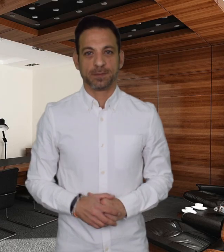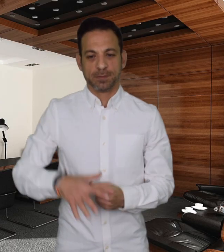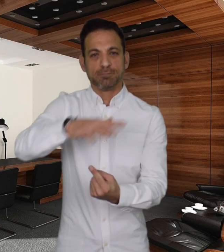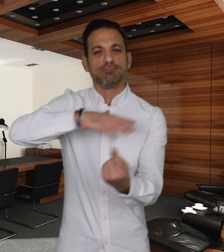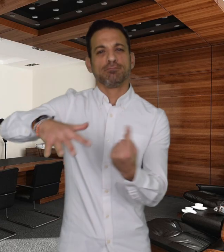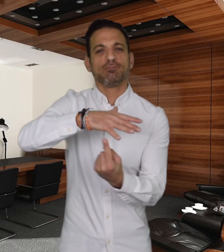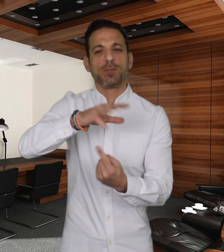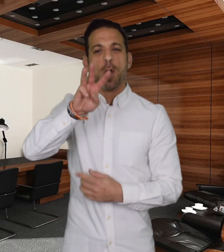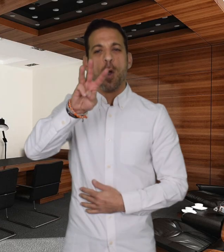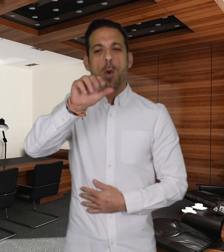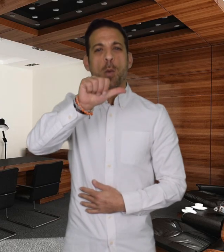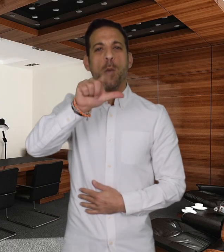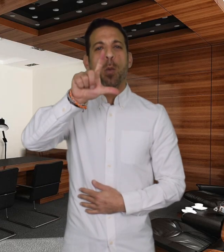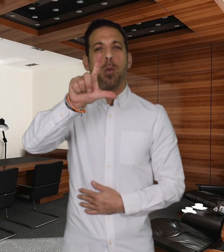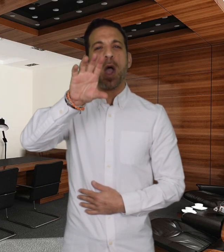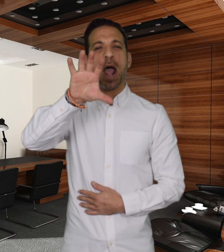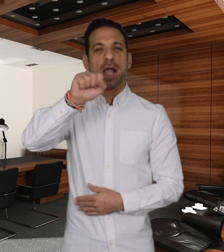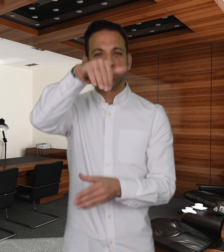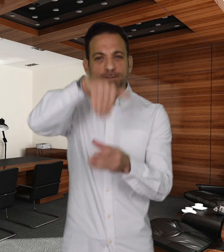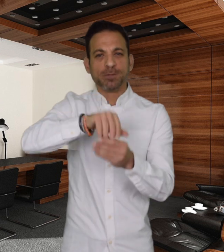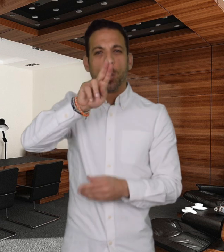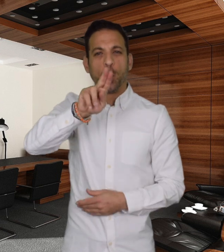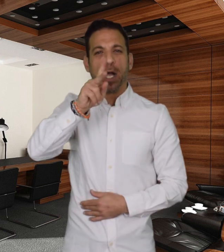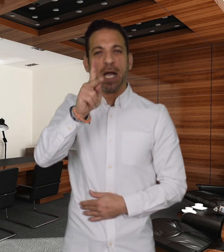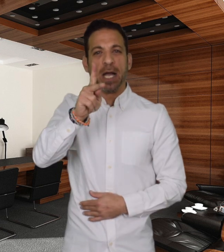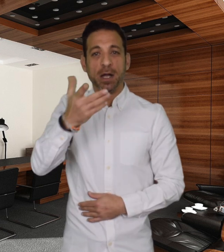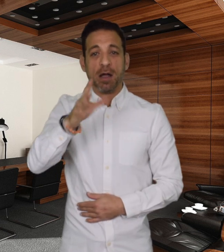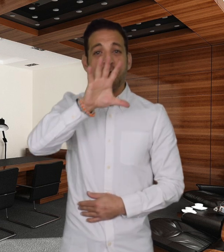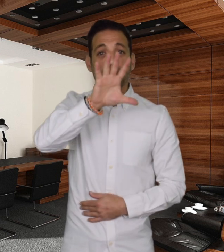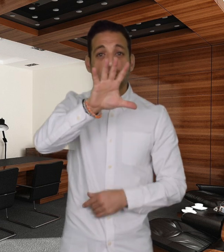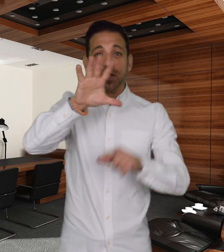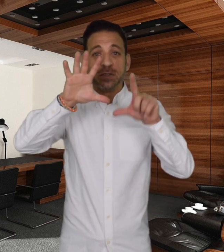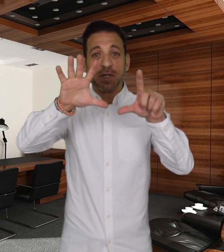In Wales, around 575,000 people are Deaf or have hearing loss